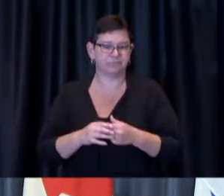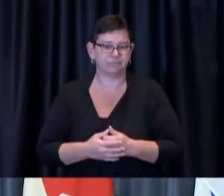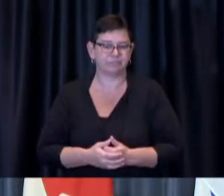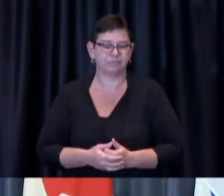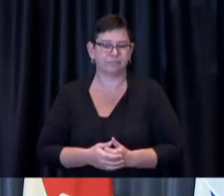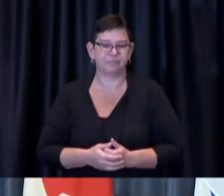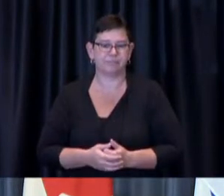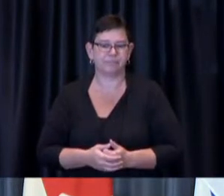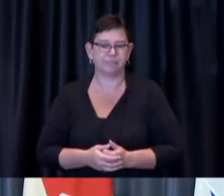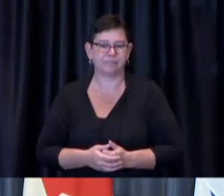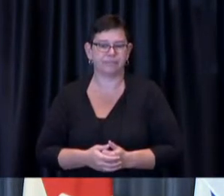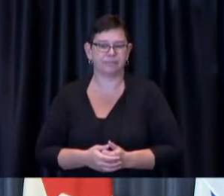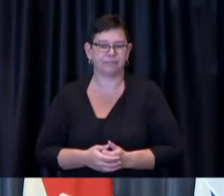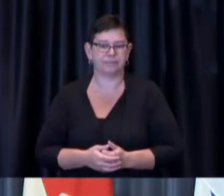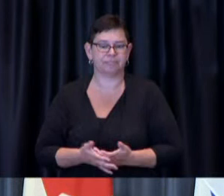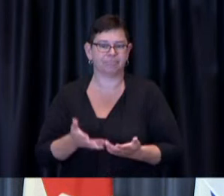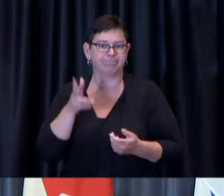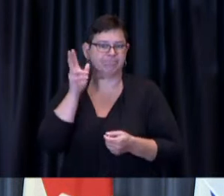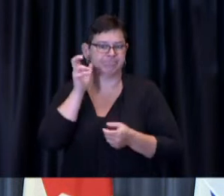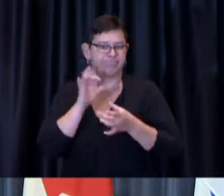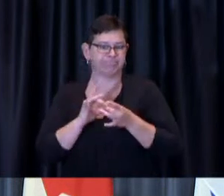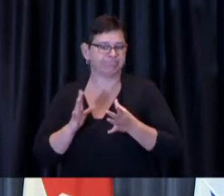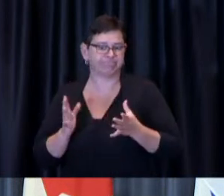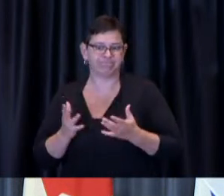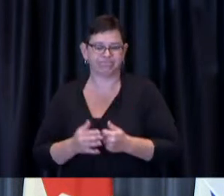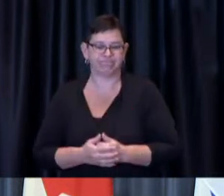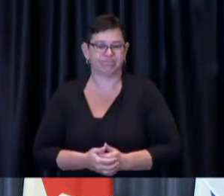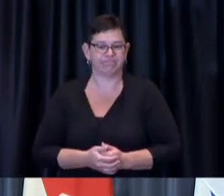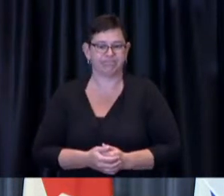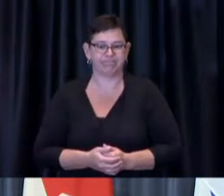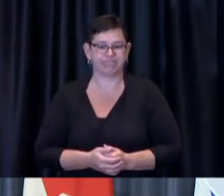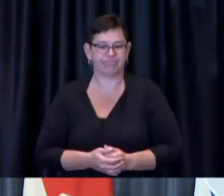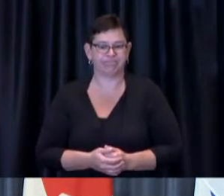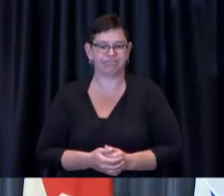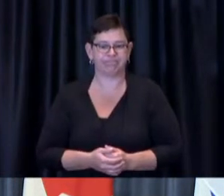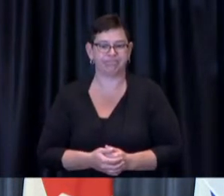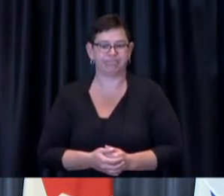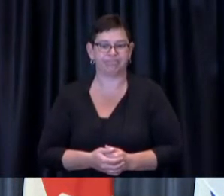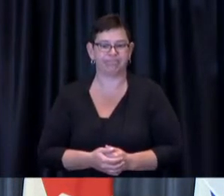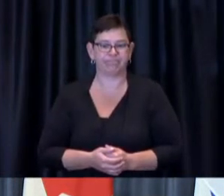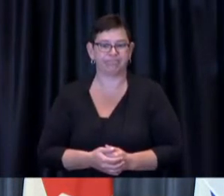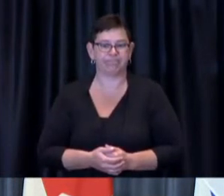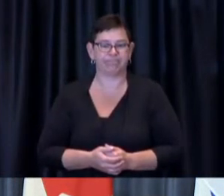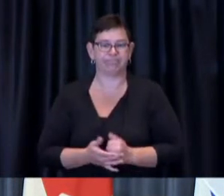And here's the best news: there are good answers, good science,